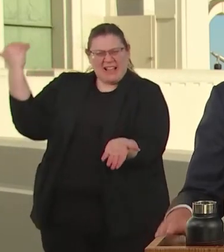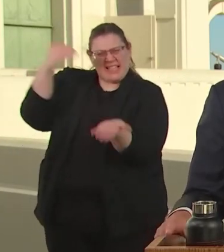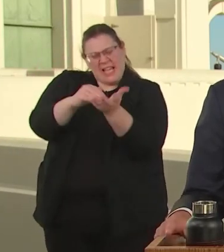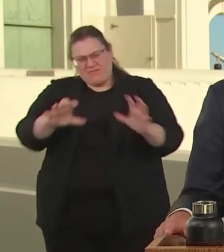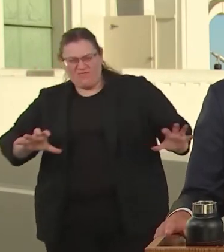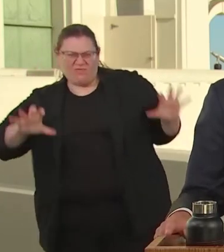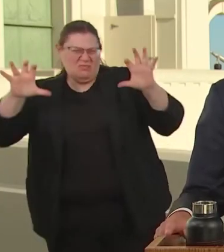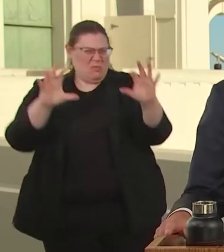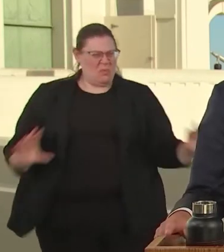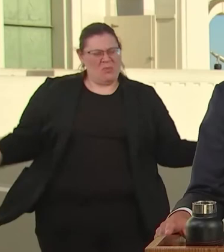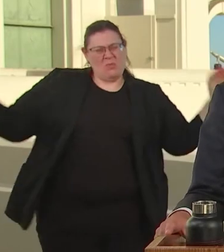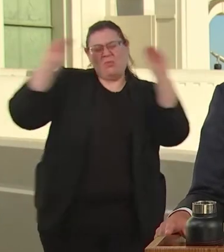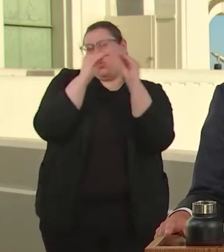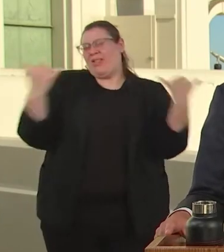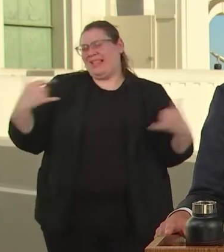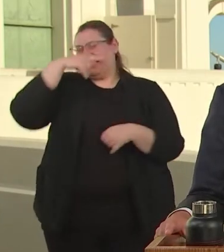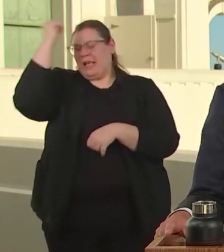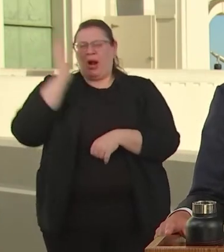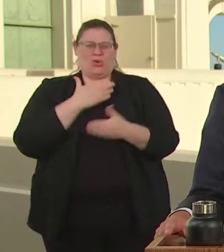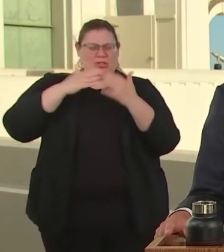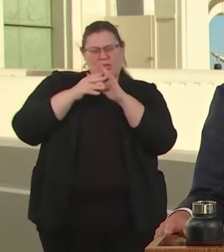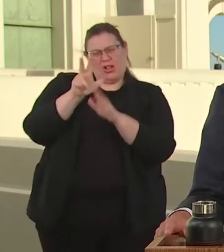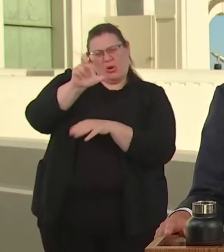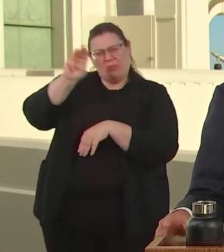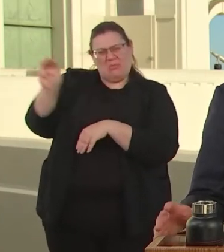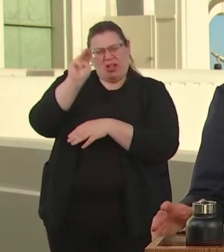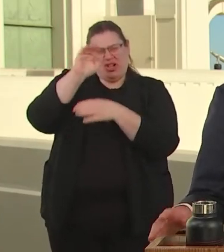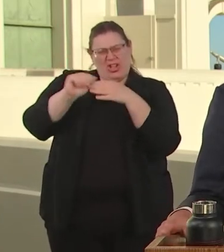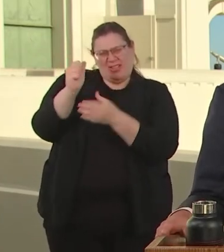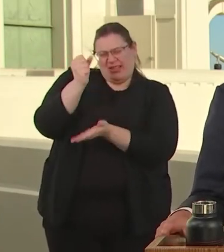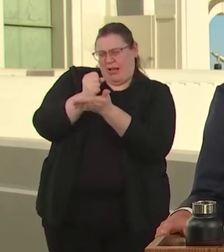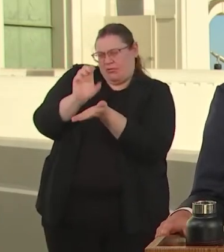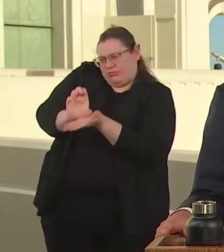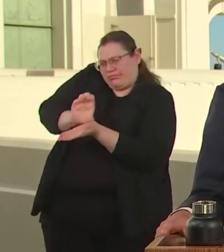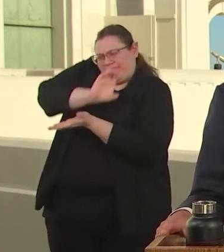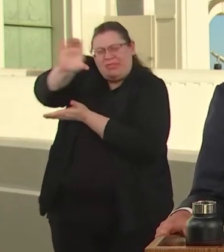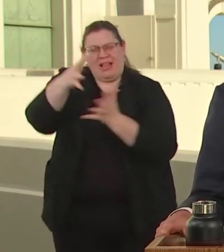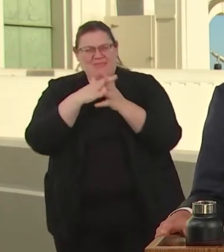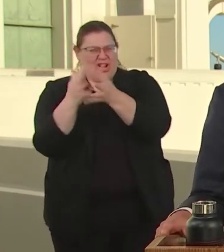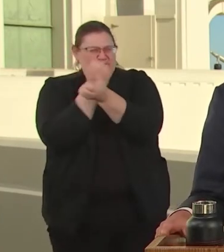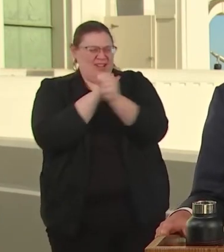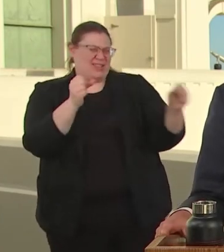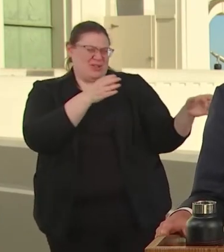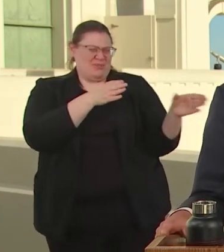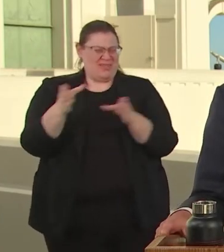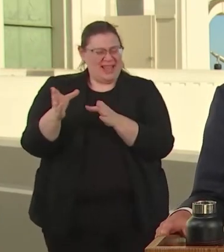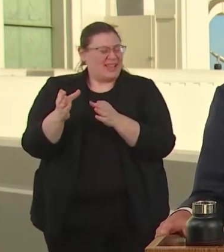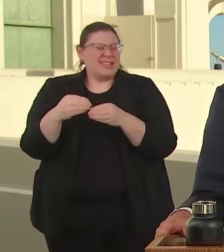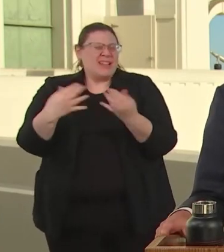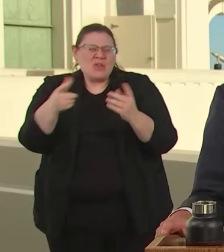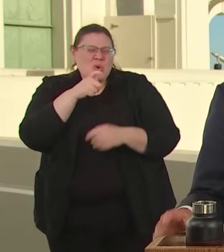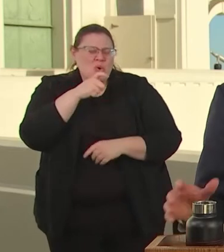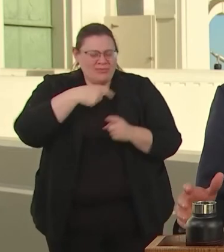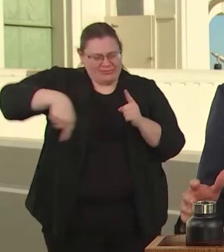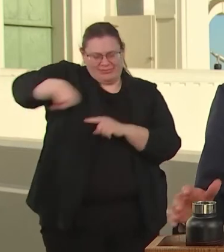ANOTHER $300 MILLION IN AID TO THE AMERICAN RESCUE PLAN IN THE HANDS OF ANGELINOS. MONEY THAT WE CAN USE TO COVER